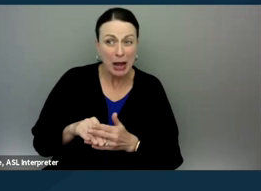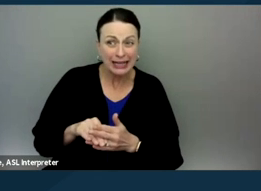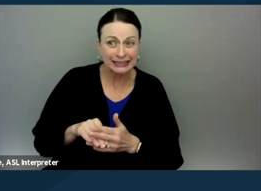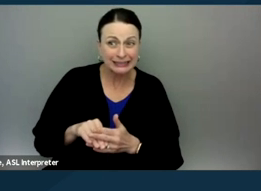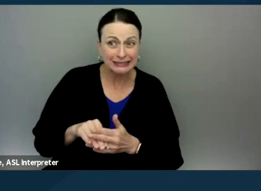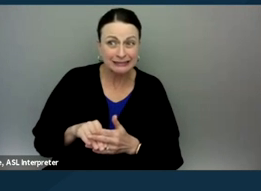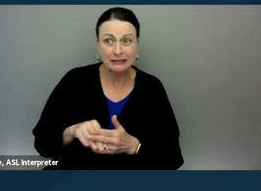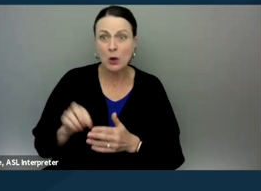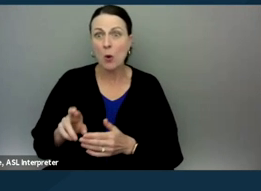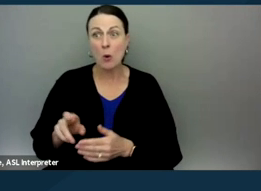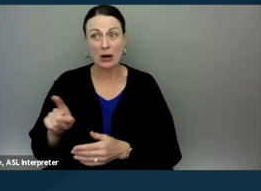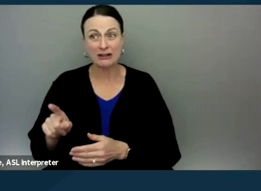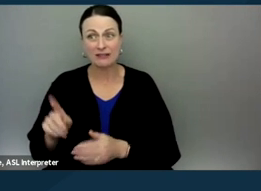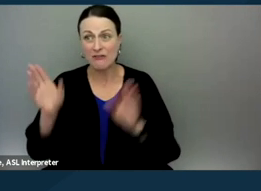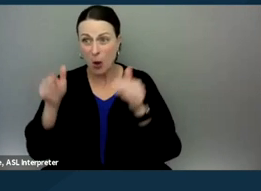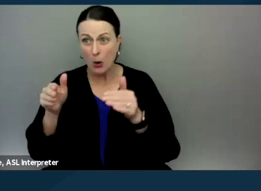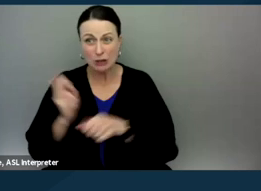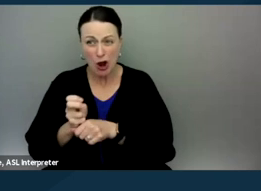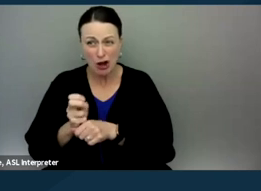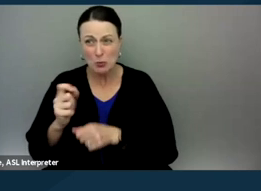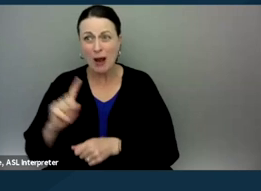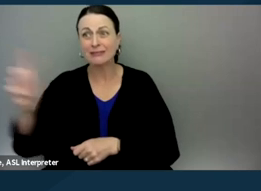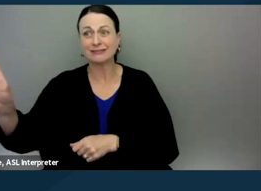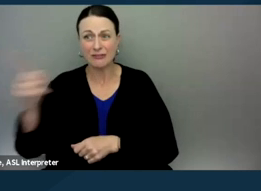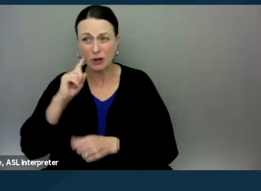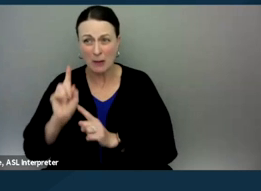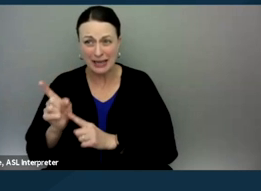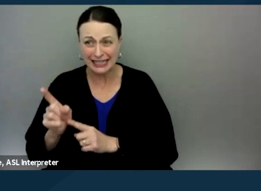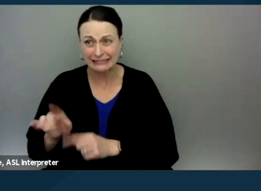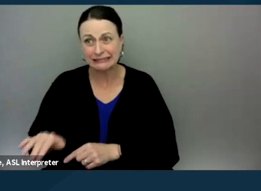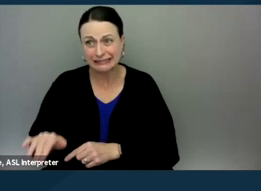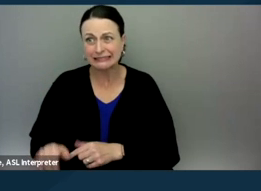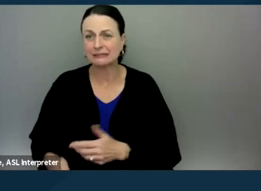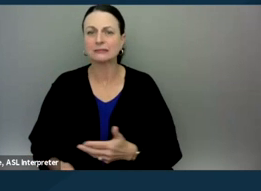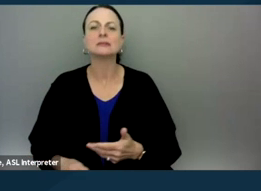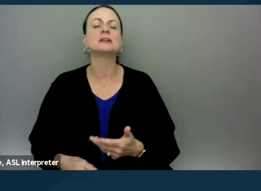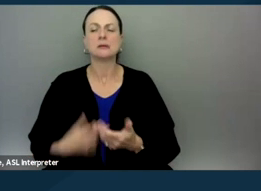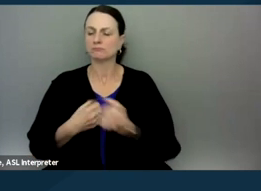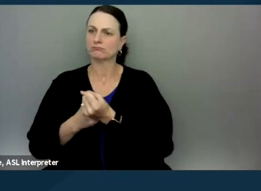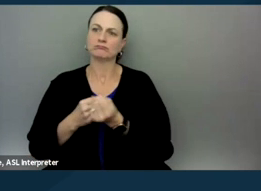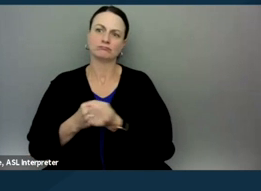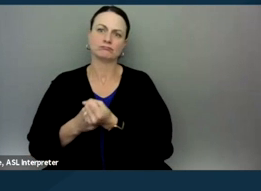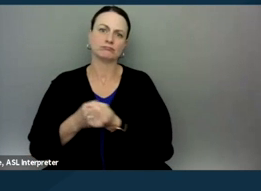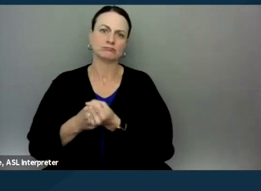Or it seems like you're losing your focus. Do you wanna go outside for a minute? So in that context, you know, we're there supporting the parent